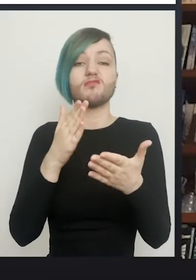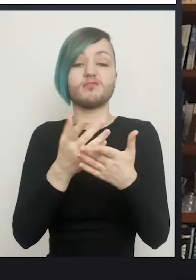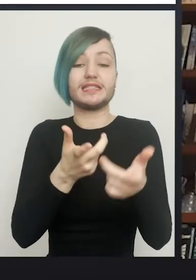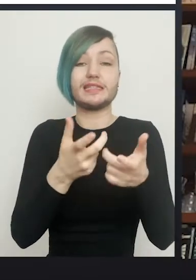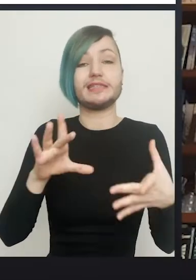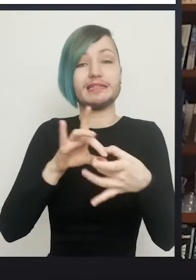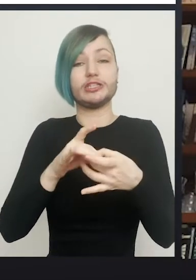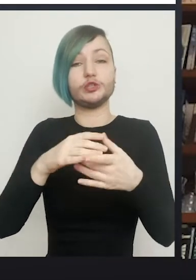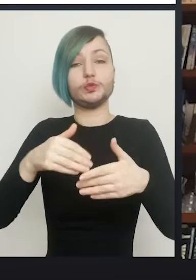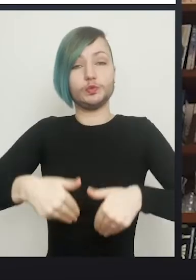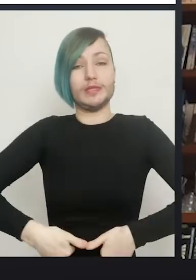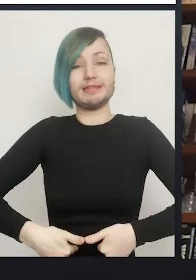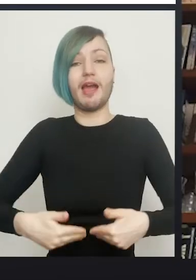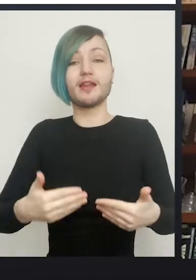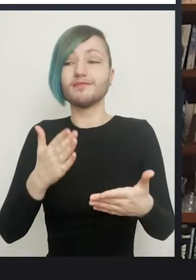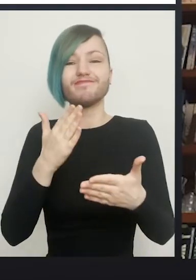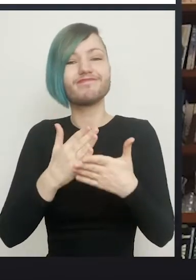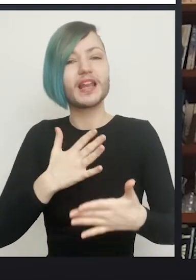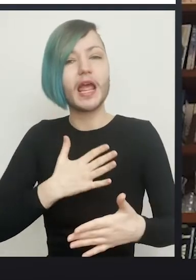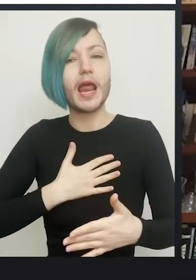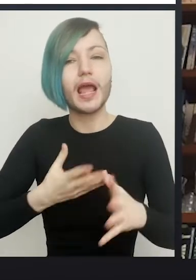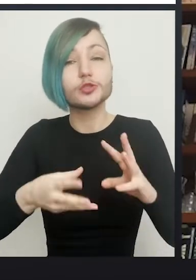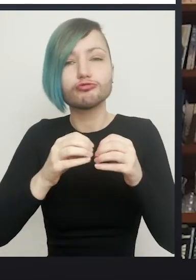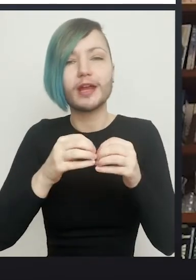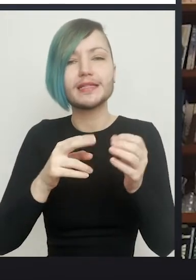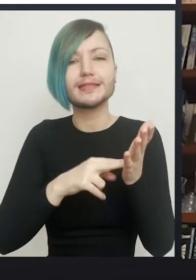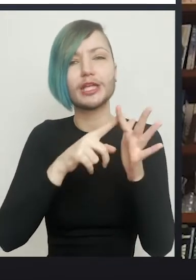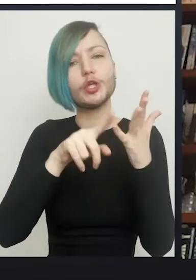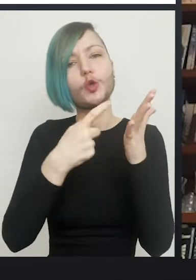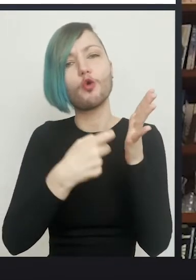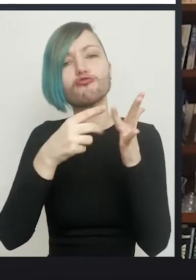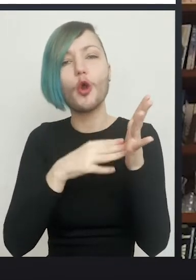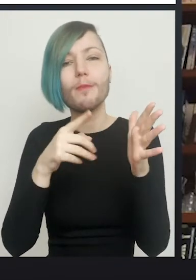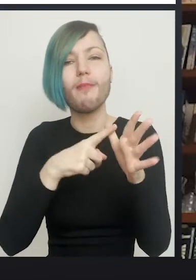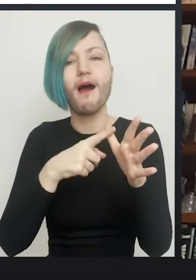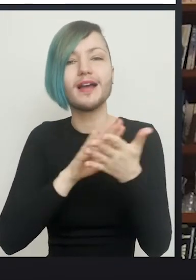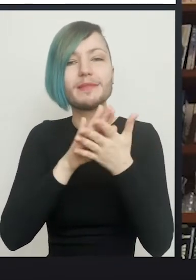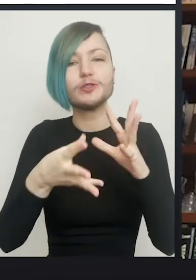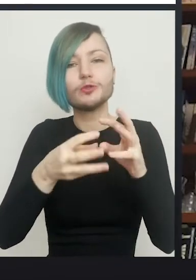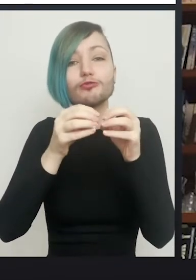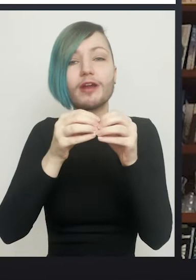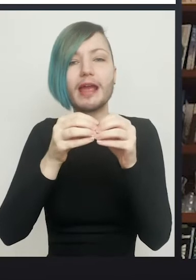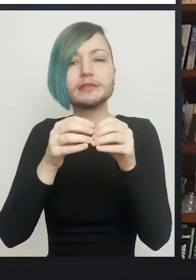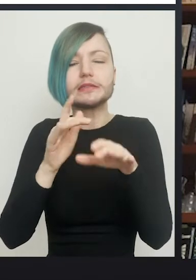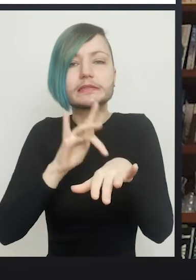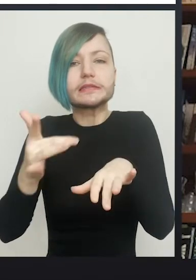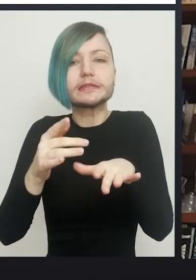is for some reason is very prone to forming what's called neuromas. Where you have a little ball of sensitive nerve endings and if this gets tethered